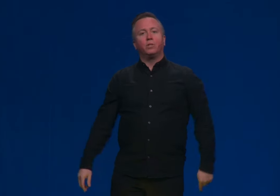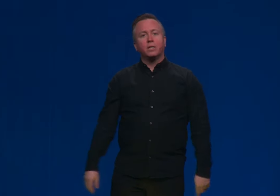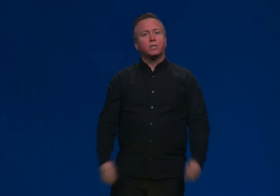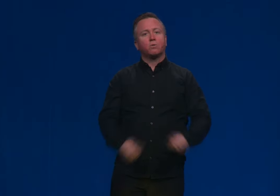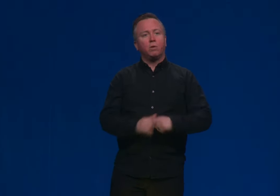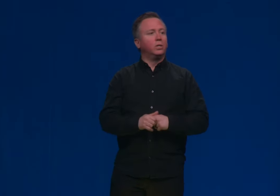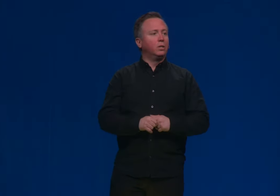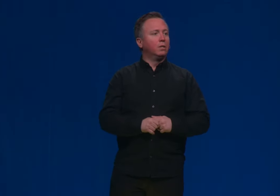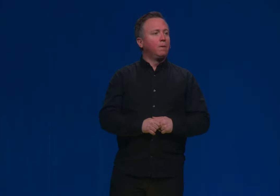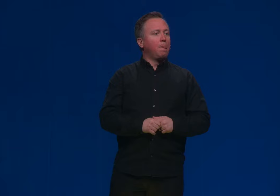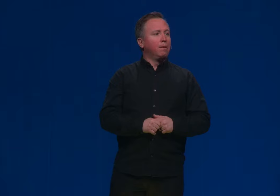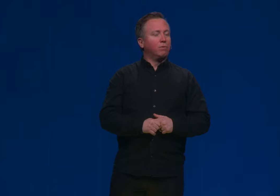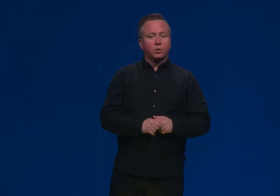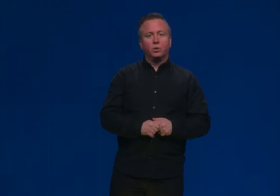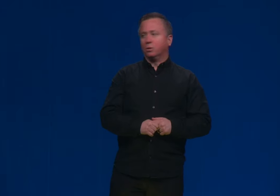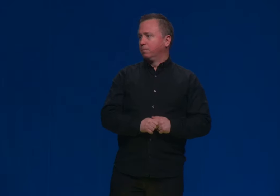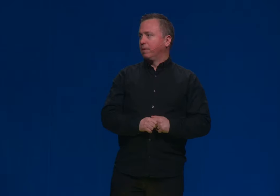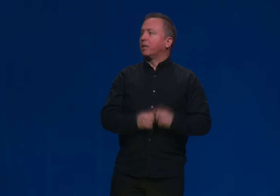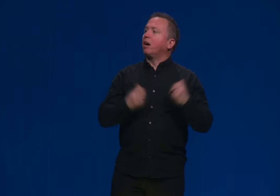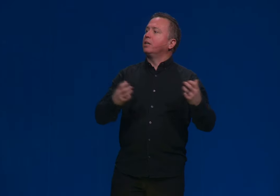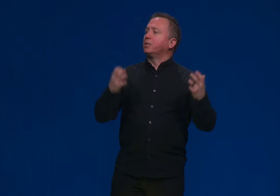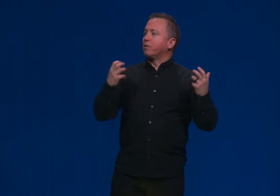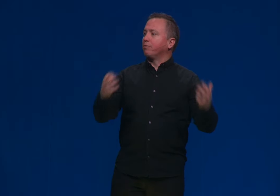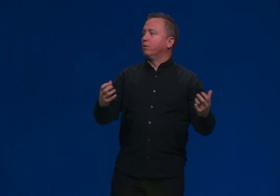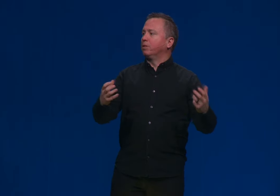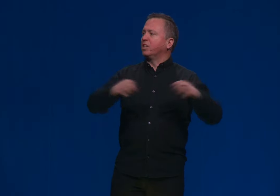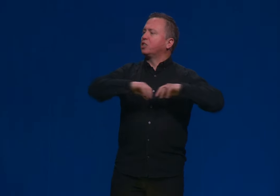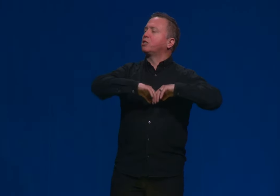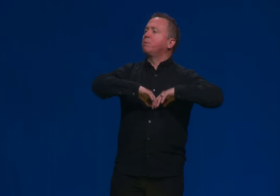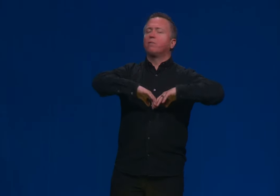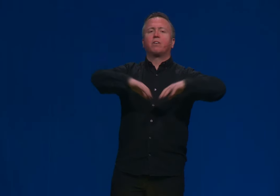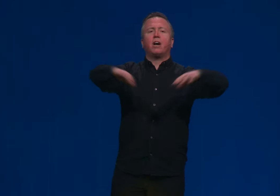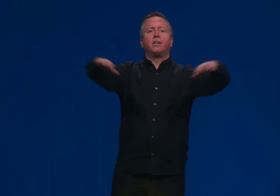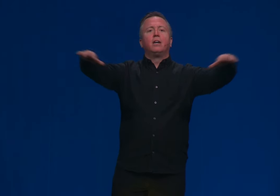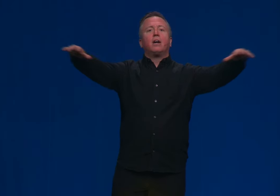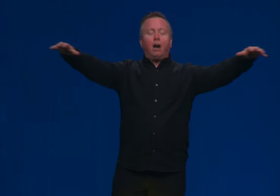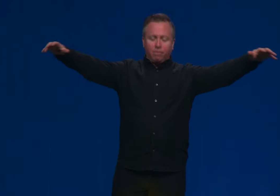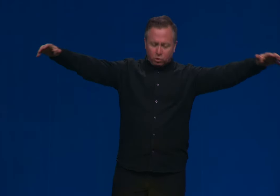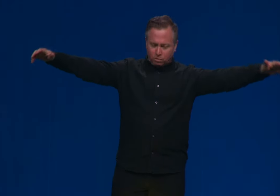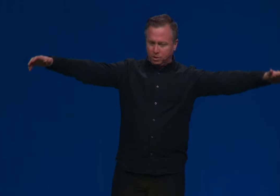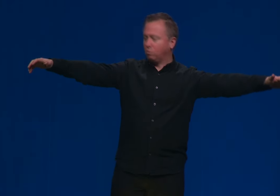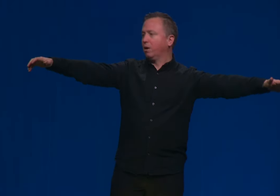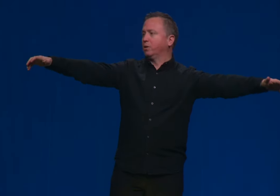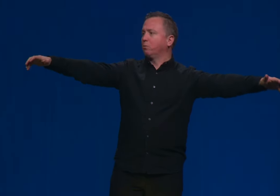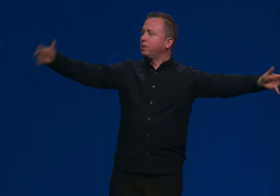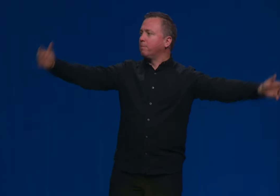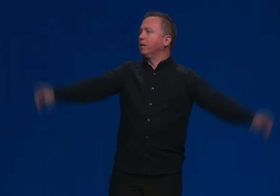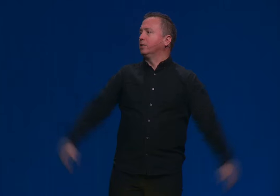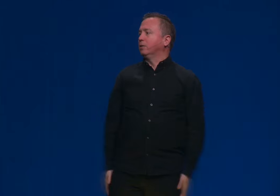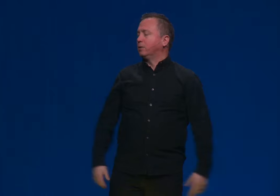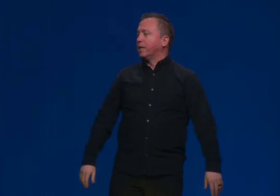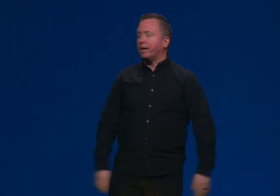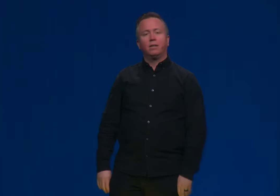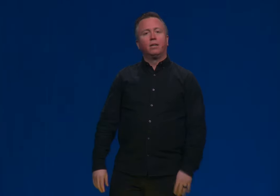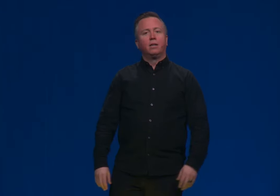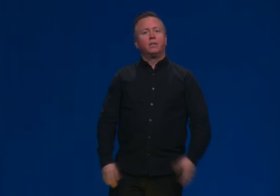of Genesis once verse two that God is enthroned. The Spirit of God hovers over these waters. What would that mean to you today?